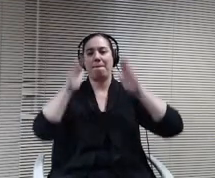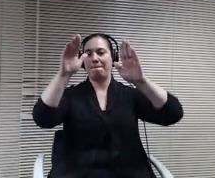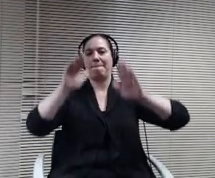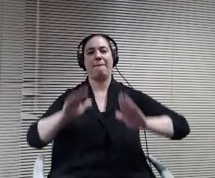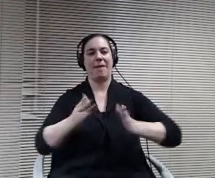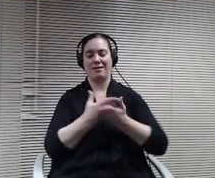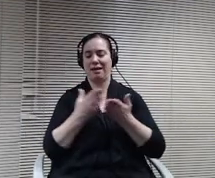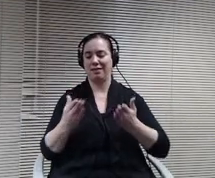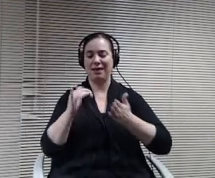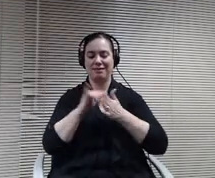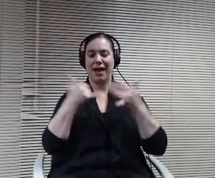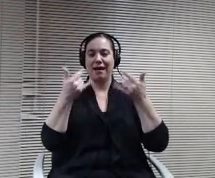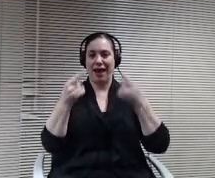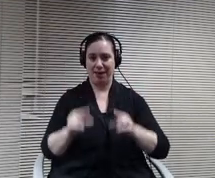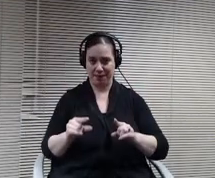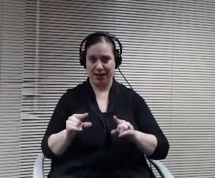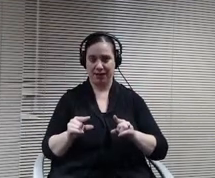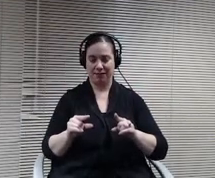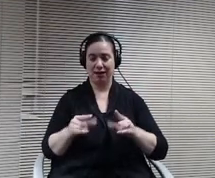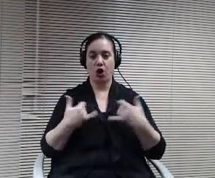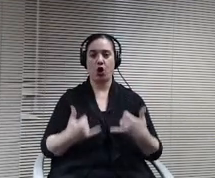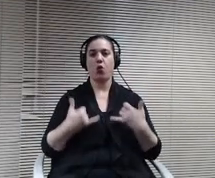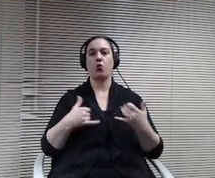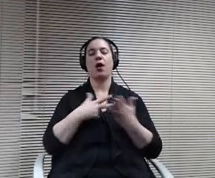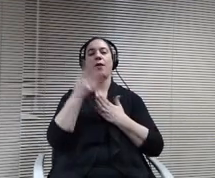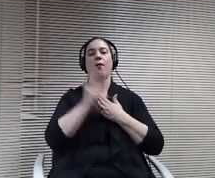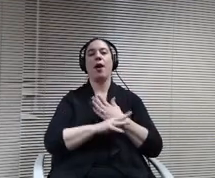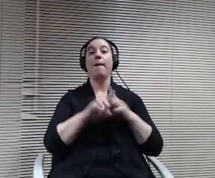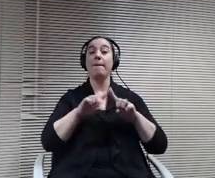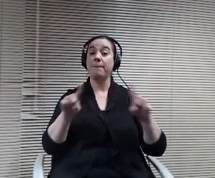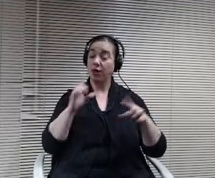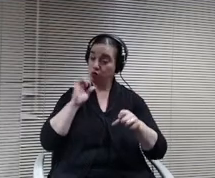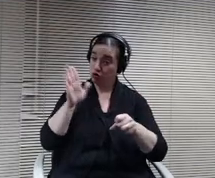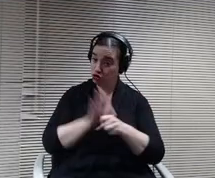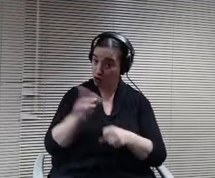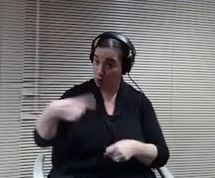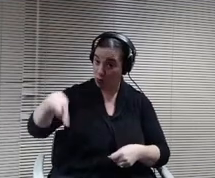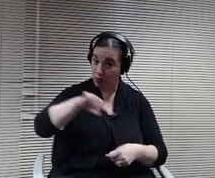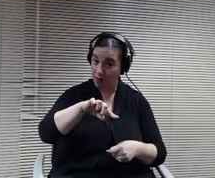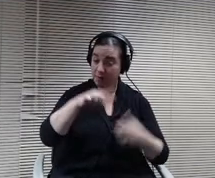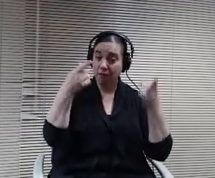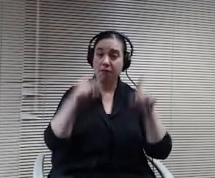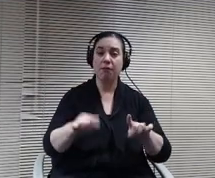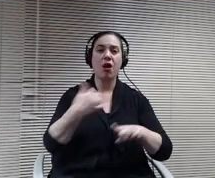also assure them that we have great plans for a future home here in Minne Tonka.